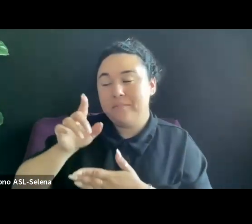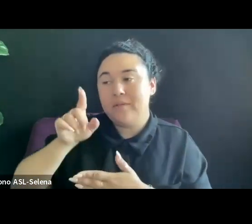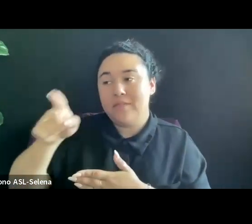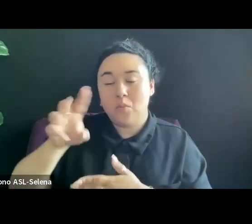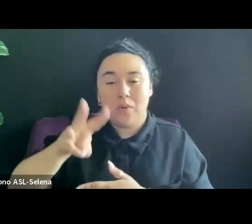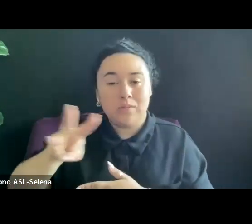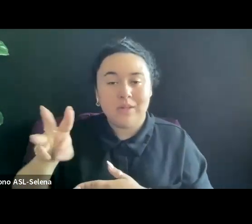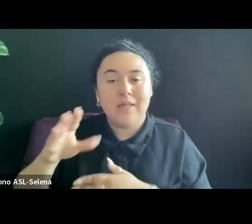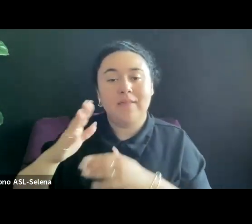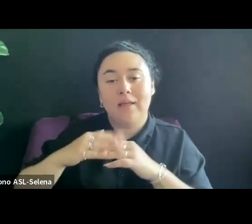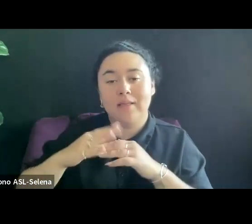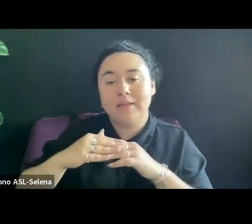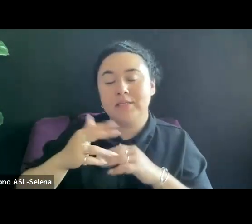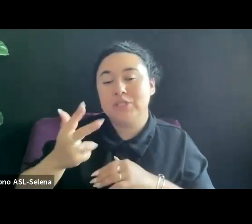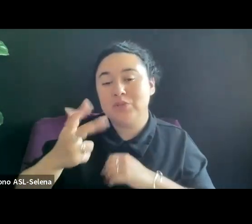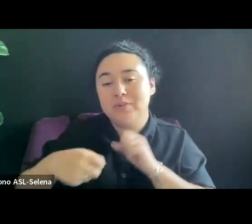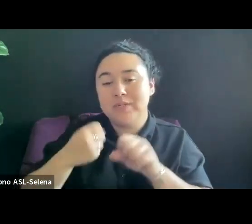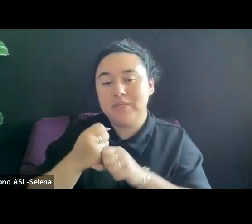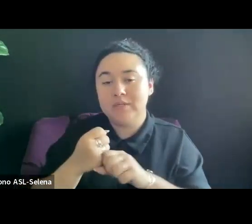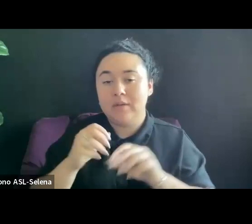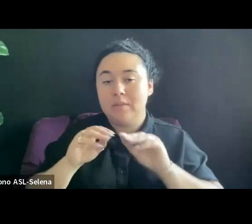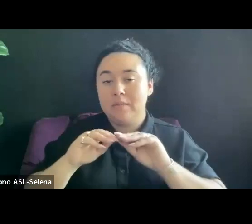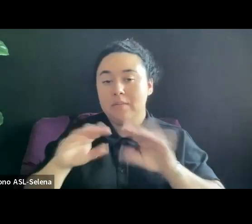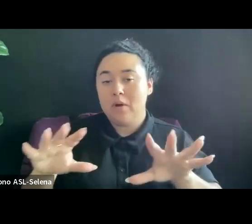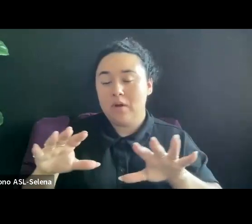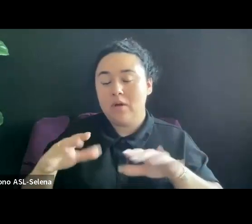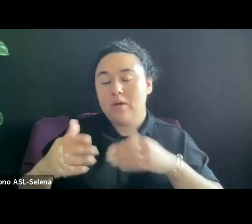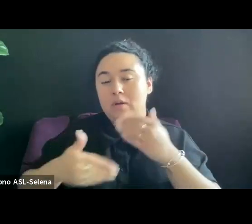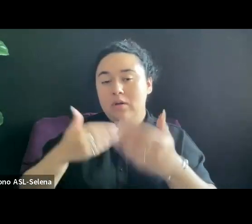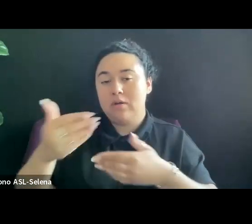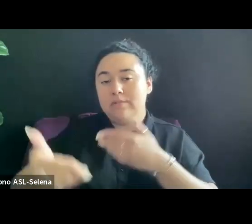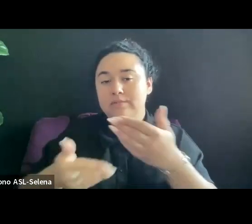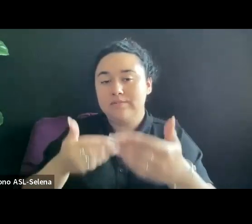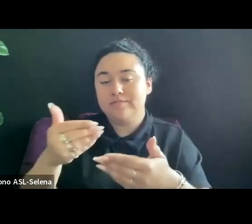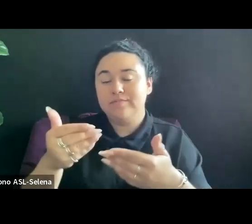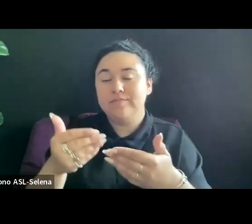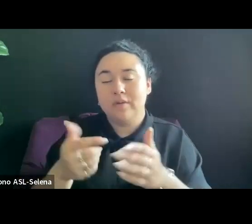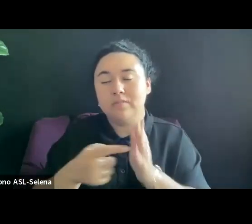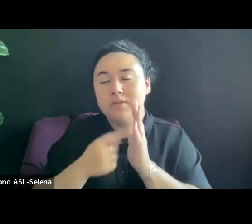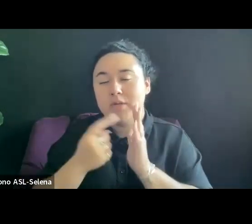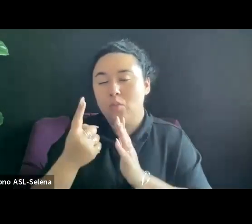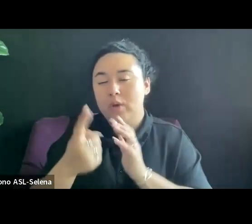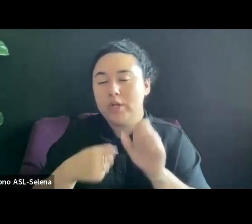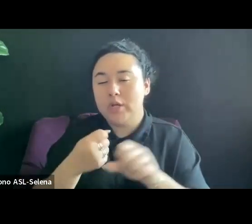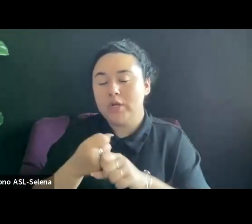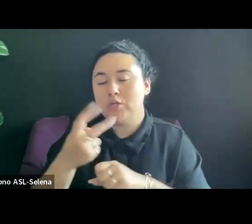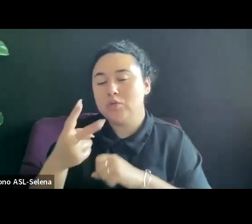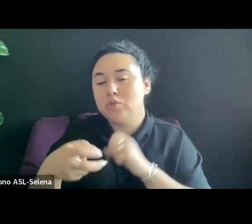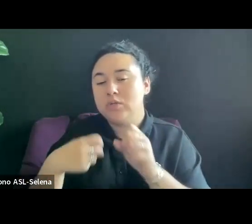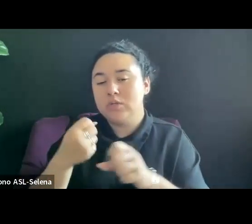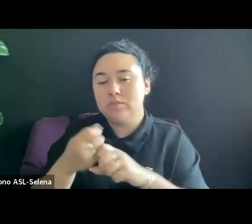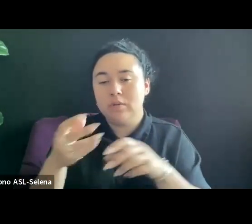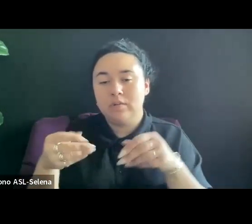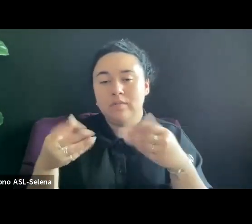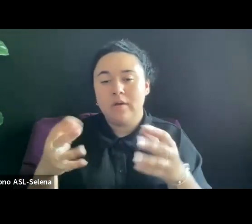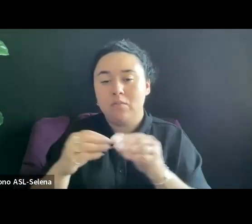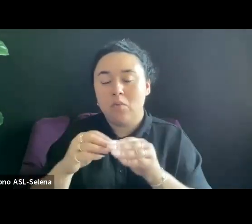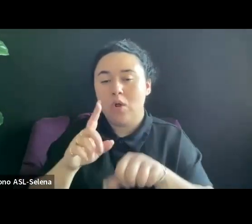BECAUSE THE PROCESS OF DISTRIBUTION TAKES A YEAR OR TWO, AND IT HELPS PROVIDE A LONGER TERM IDEA OF